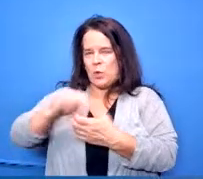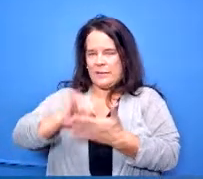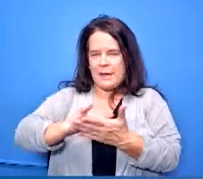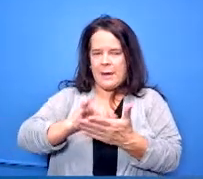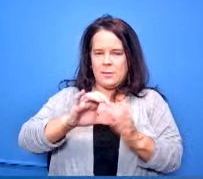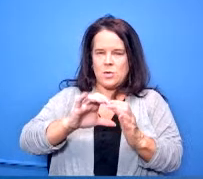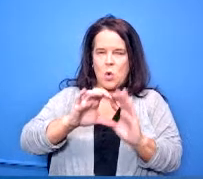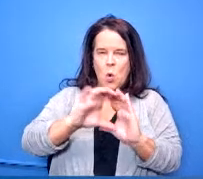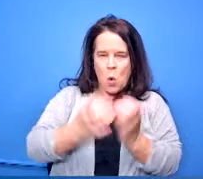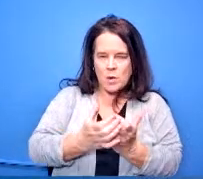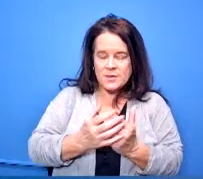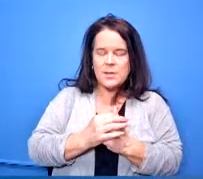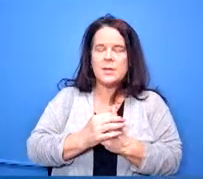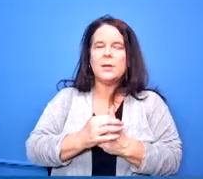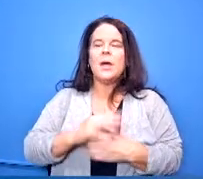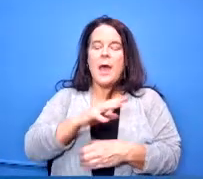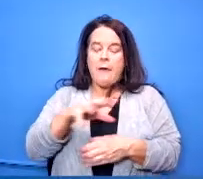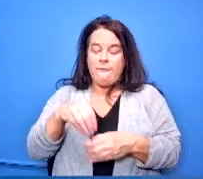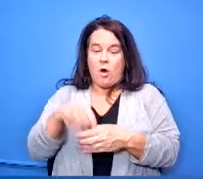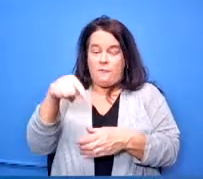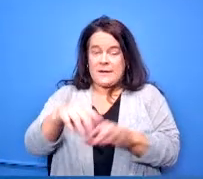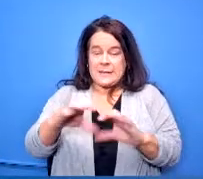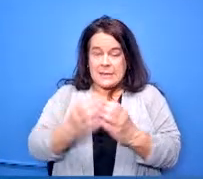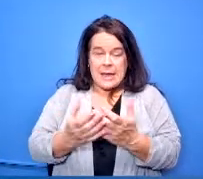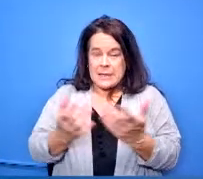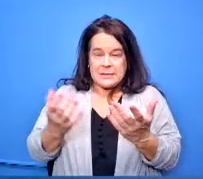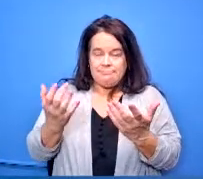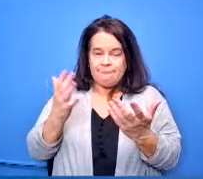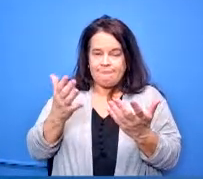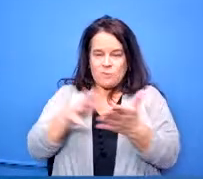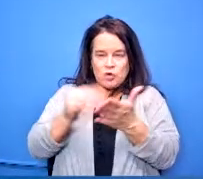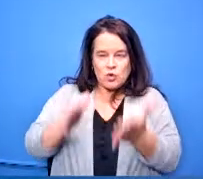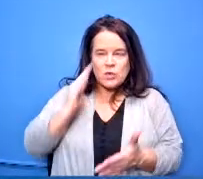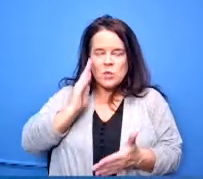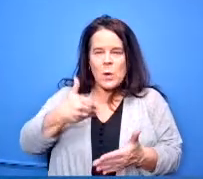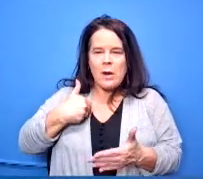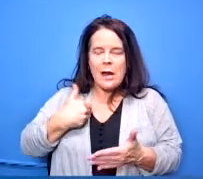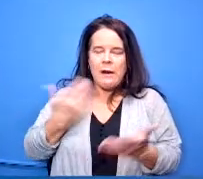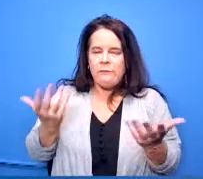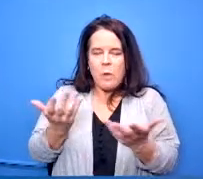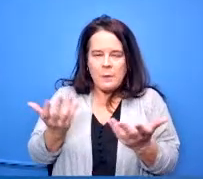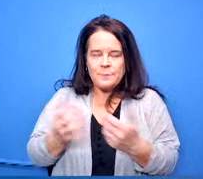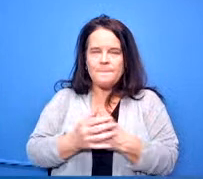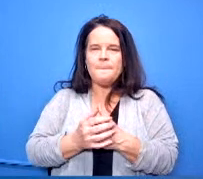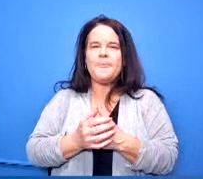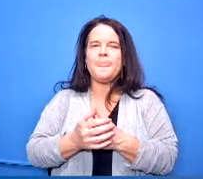class kids will have access to what's called the leadership excellence credential which